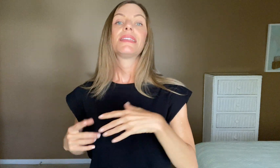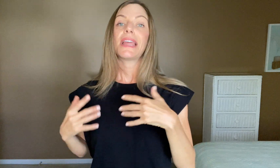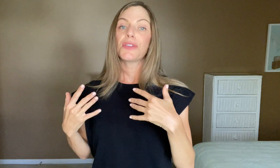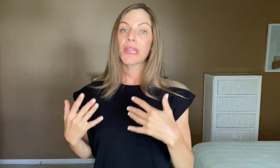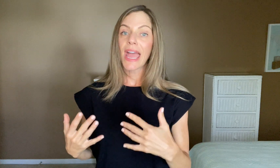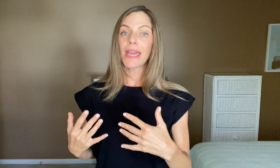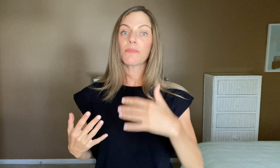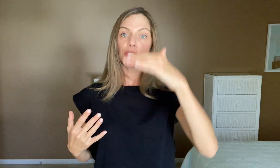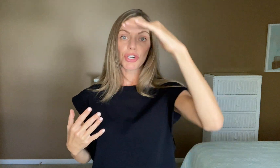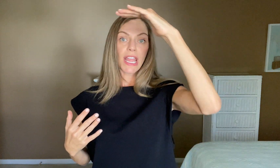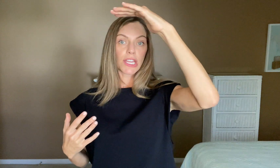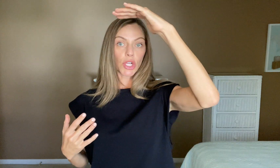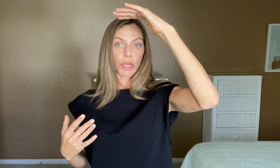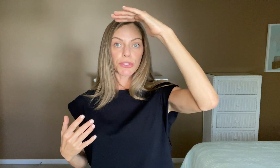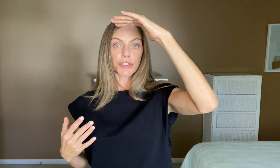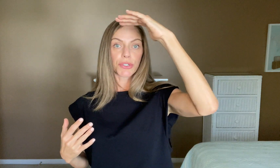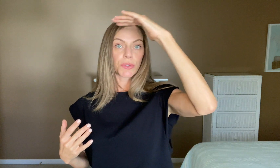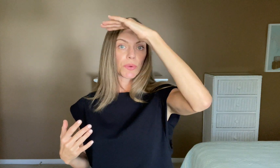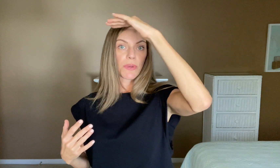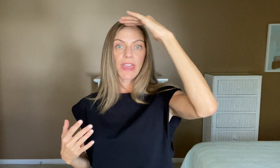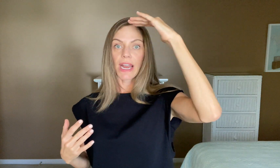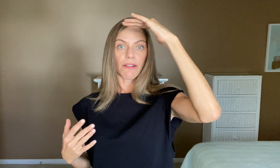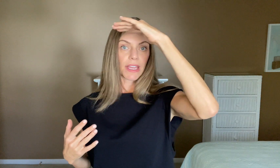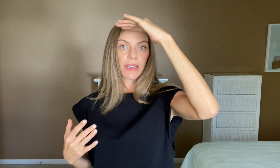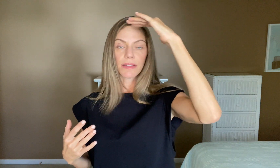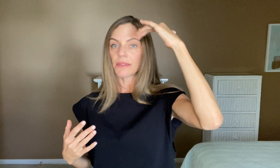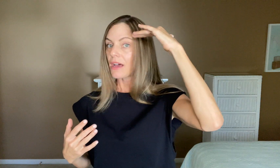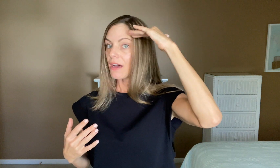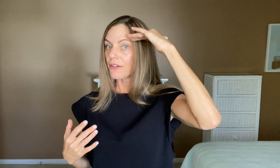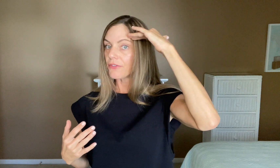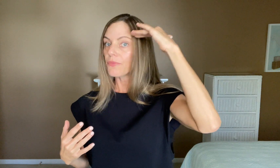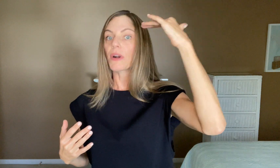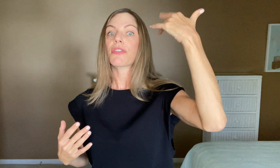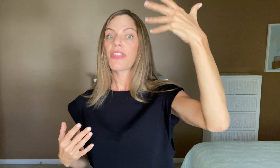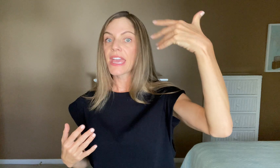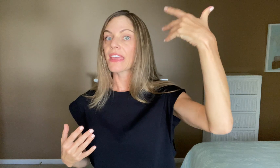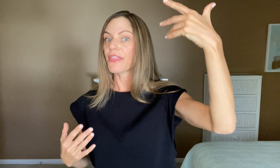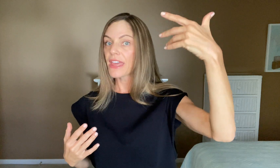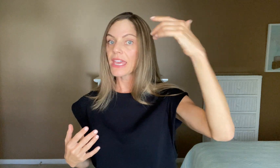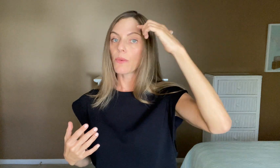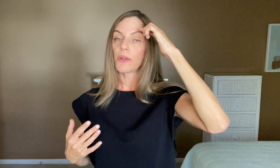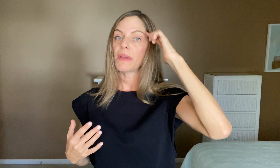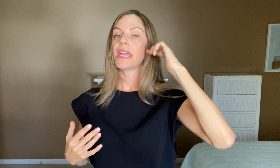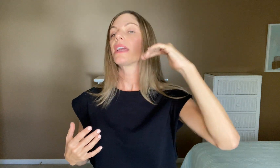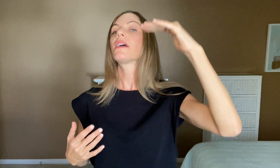Now you can put your hand closer to the area of where "think" and "thinking" would be.